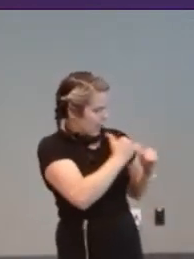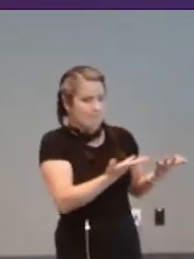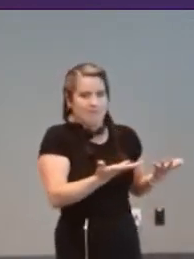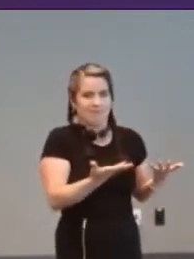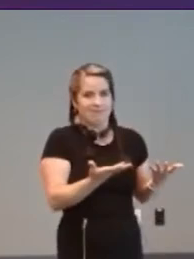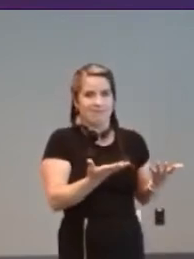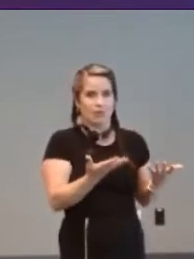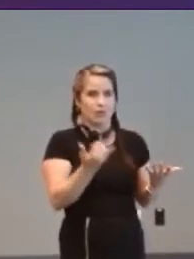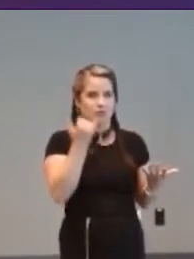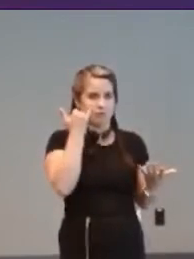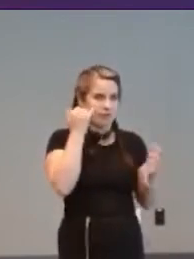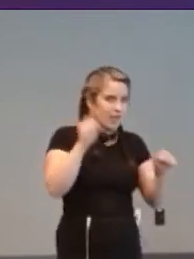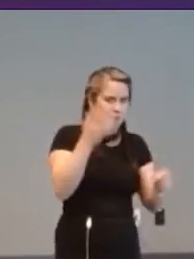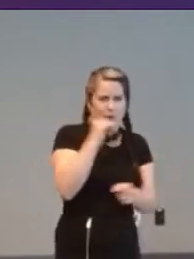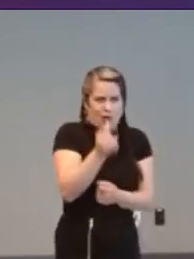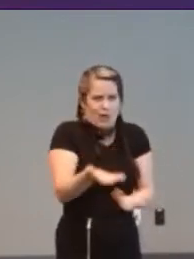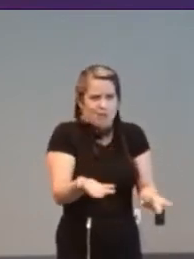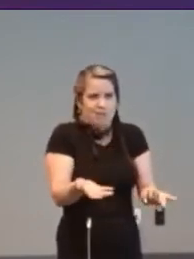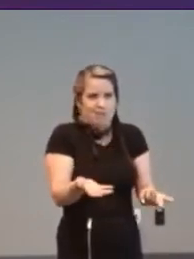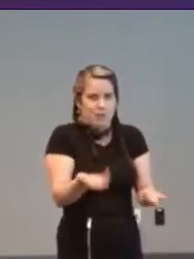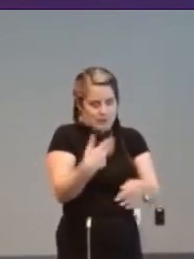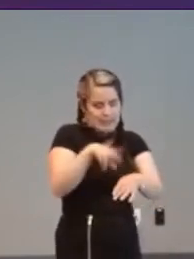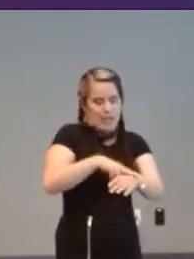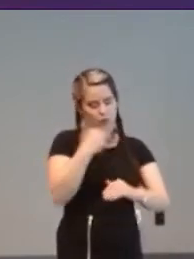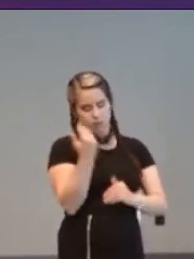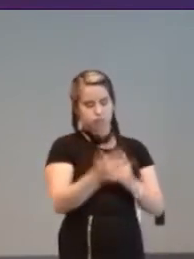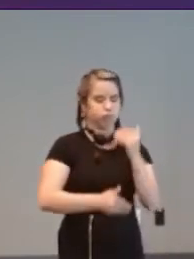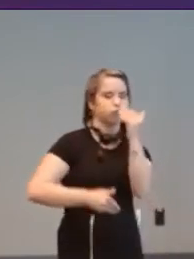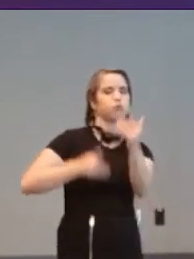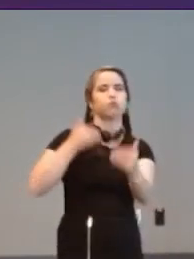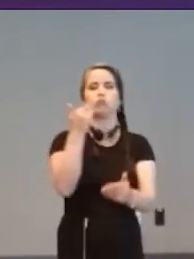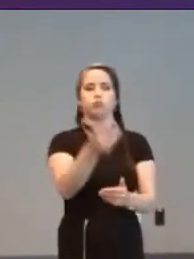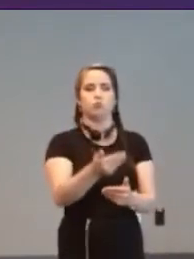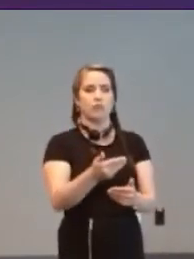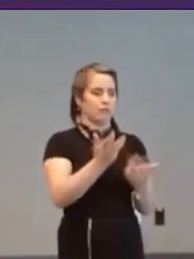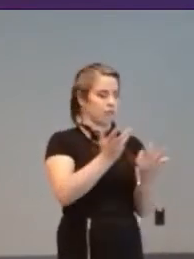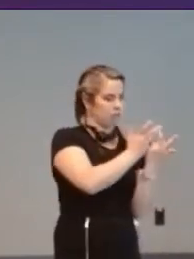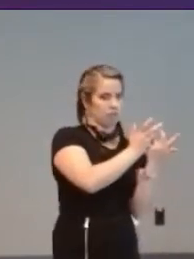not? So it it was natural and everyone wanted to play computer games as soon as they came